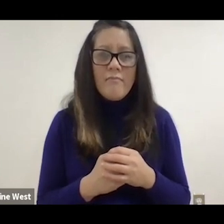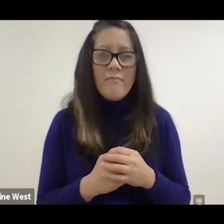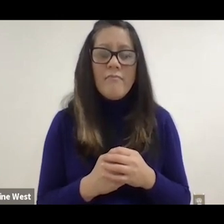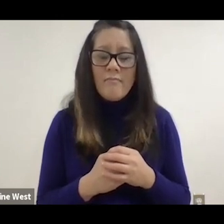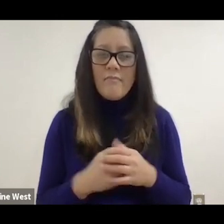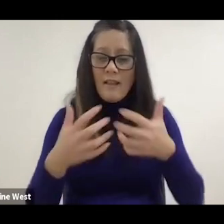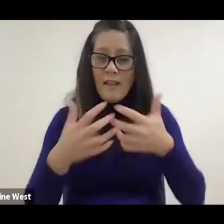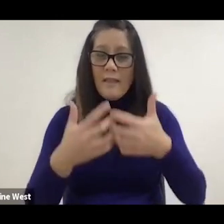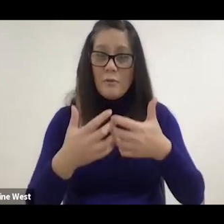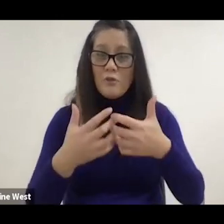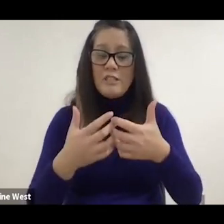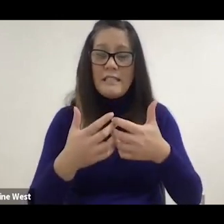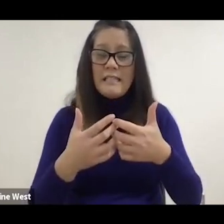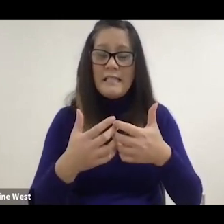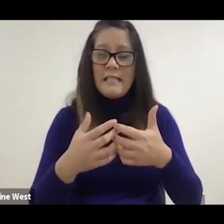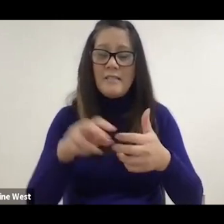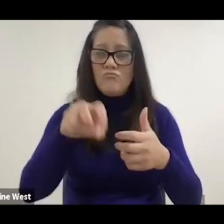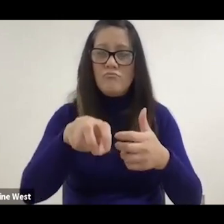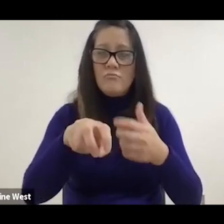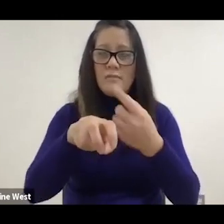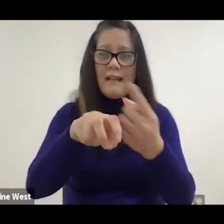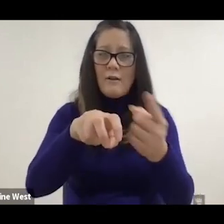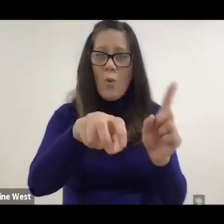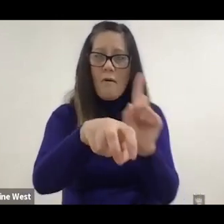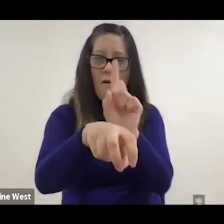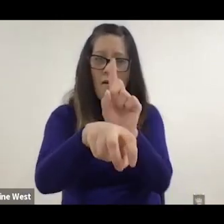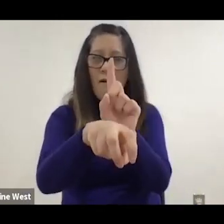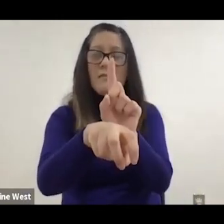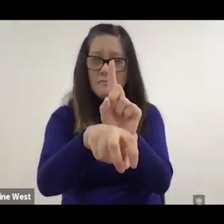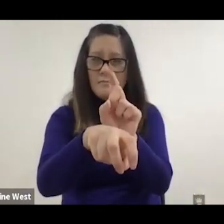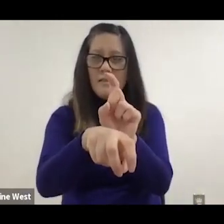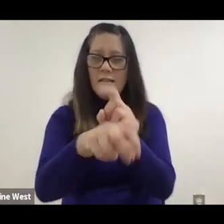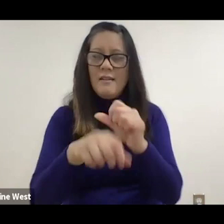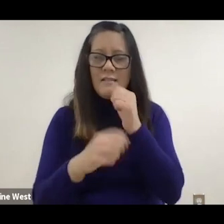can does it take anymore of the space. Or anymore the footprint and could